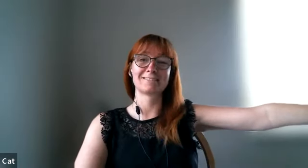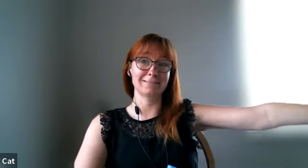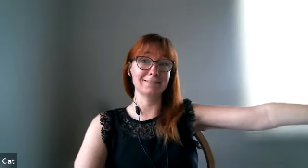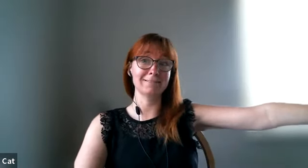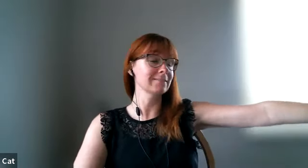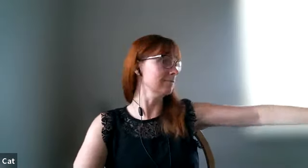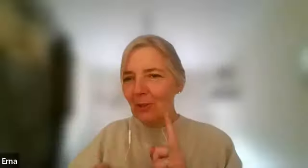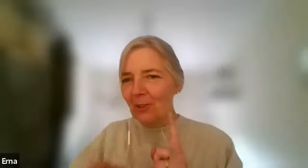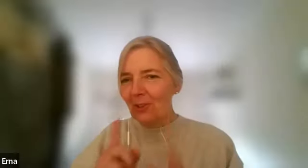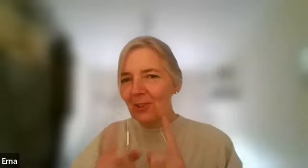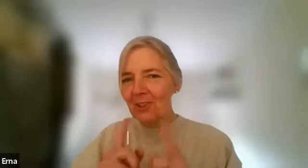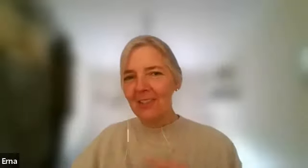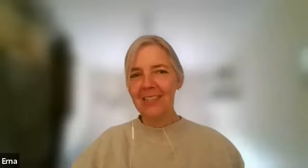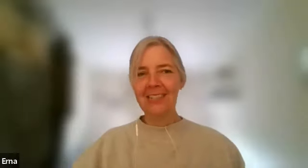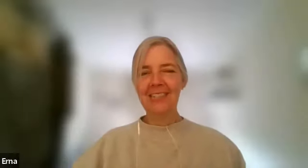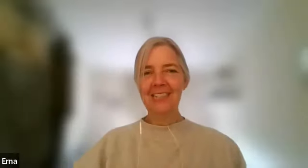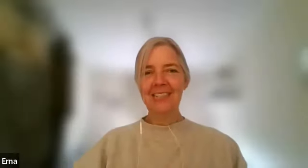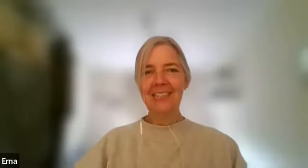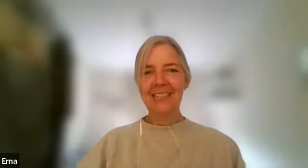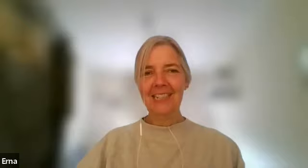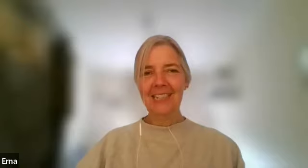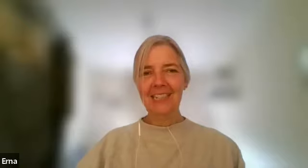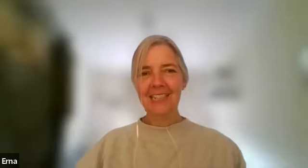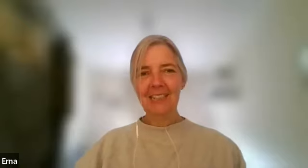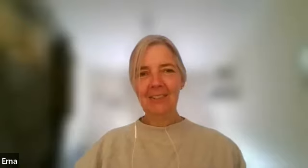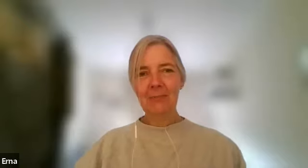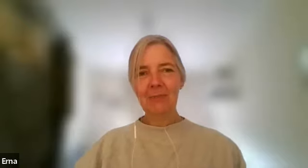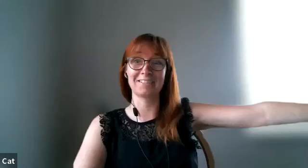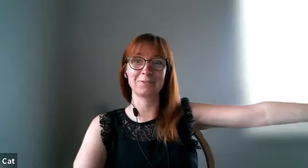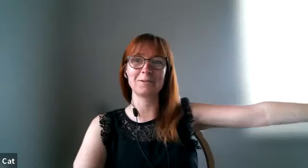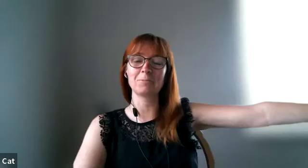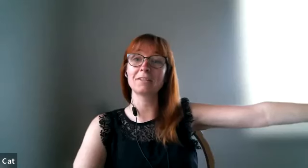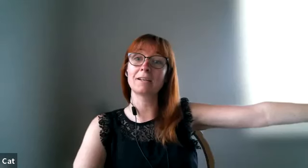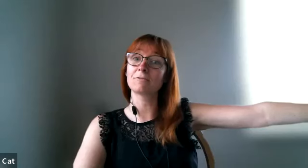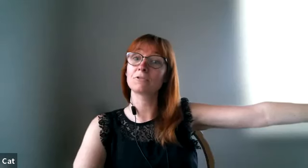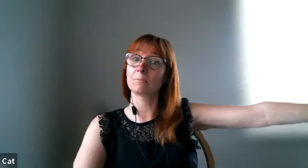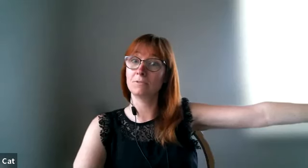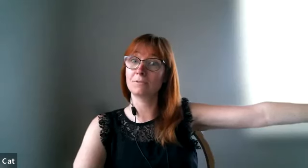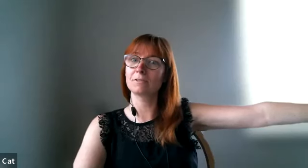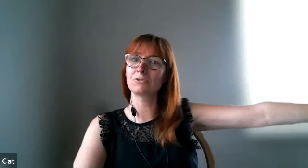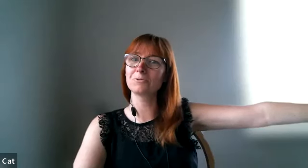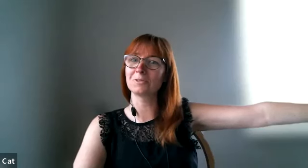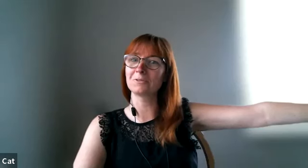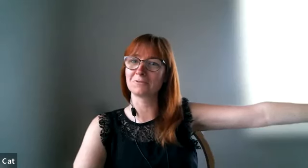starting drum roll wednesday no i can't start today i can't start today but then i have to take monday and tuesday off